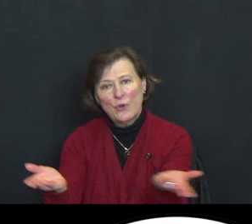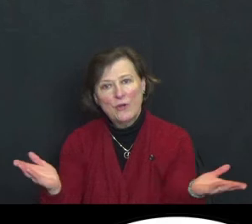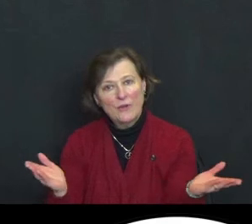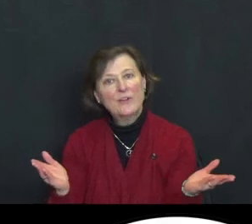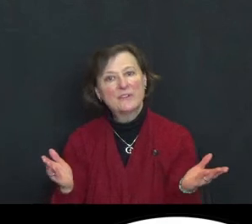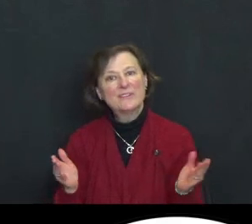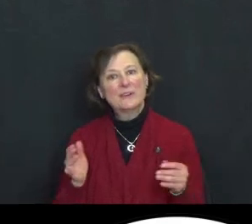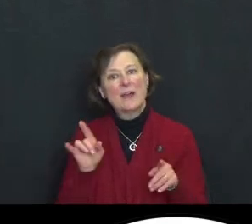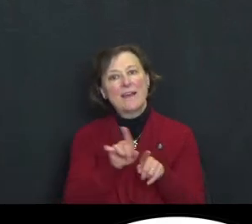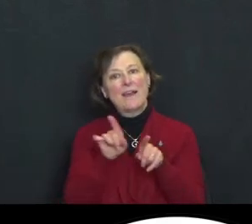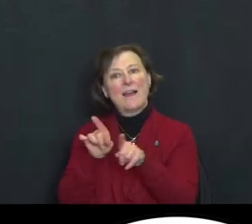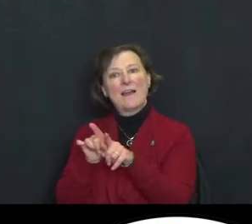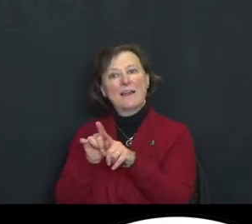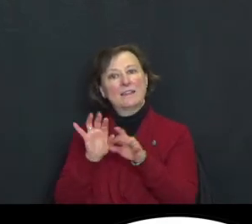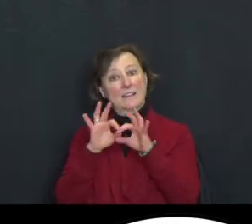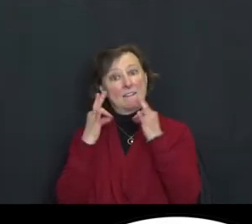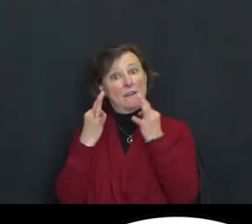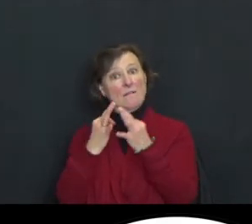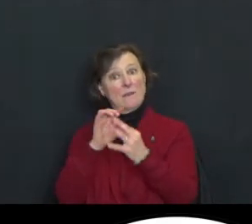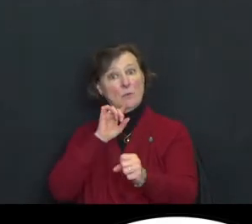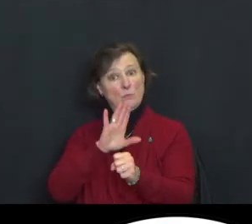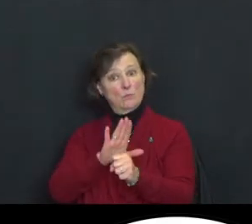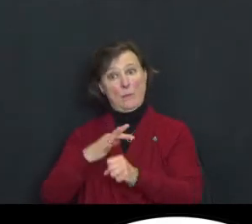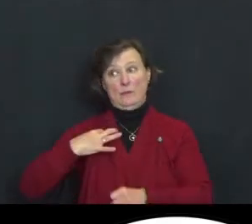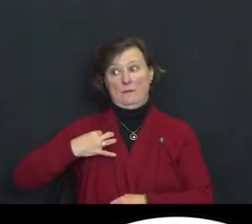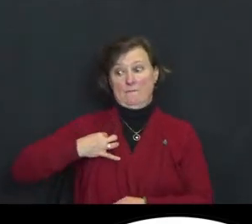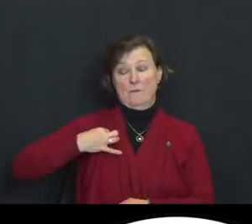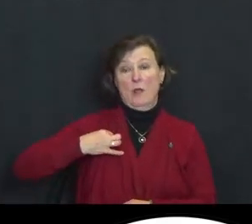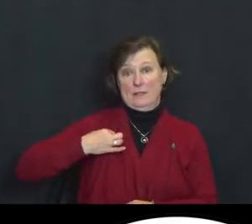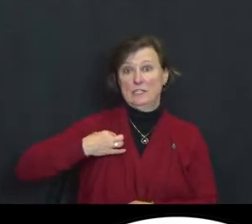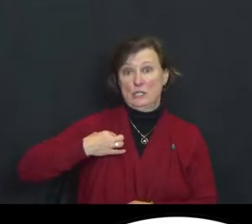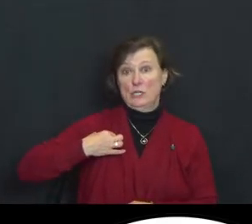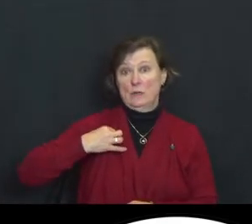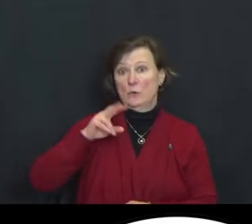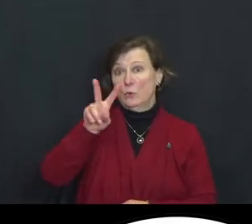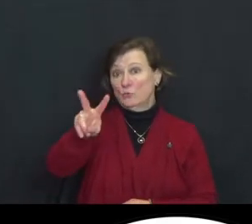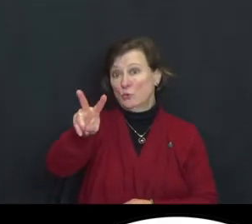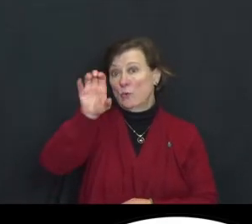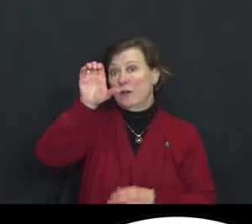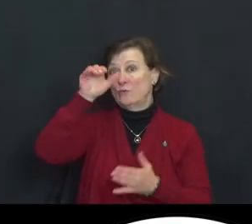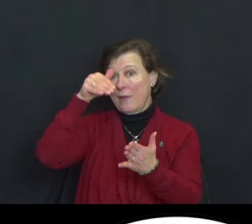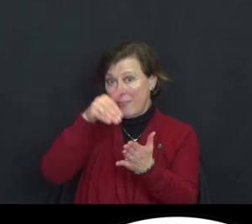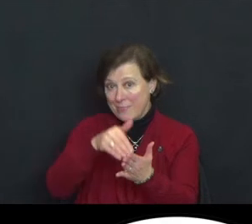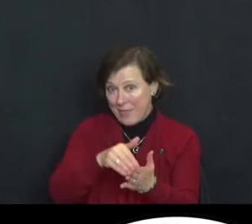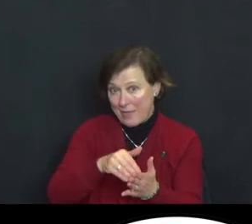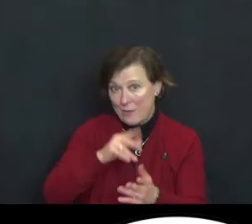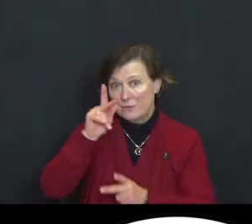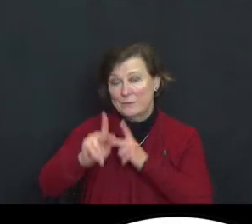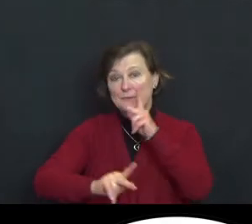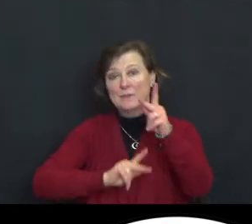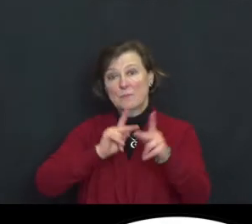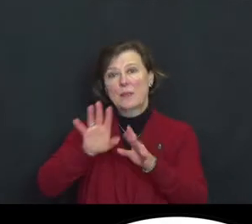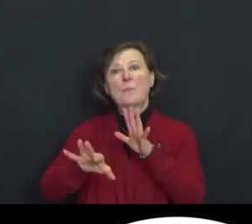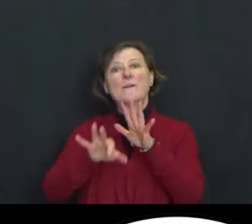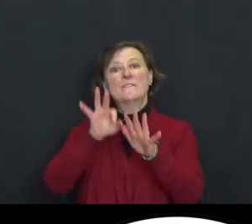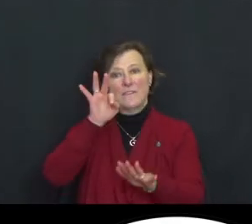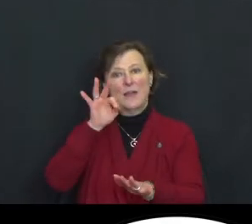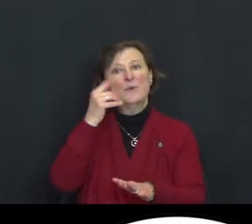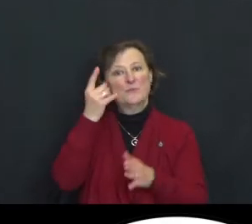As family promise volunteers, more than 200,000 people have found a way.